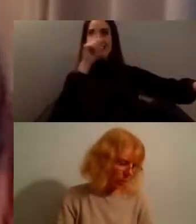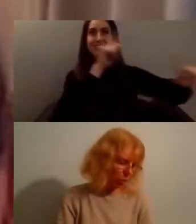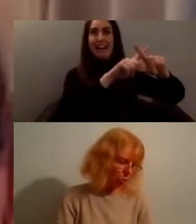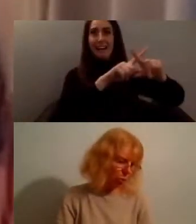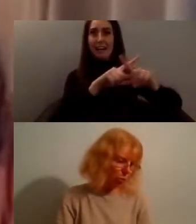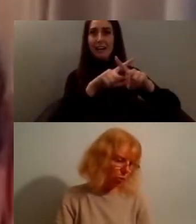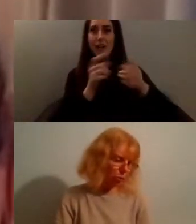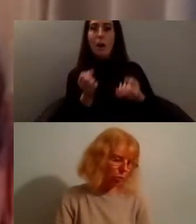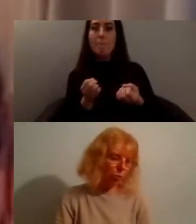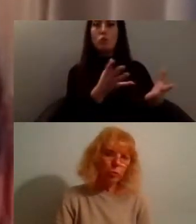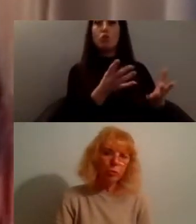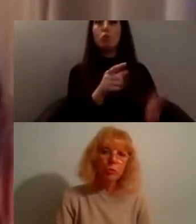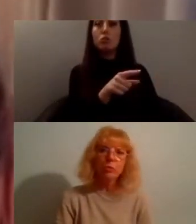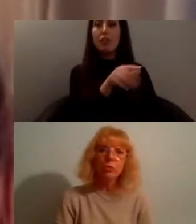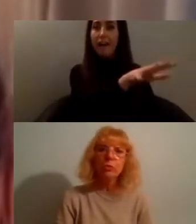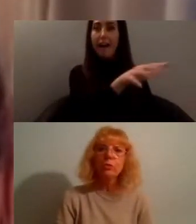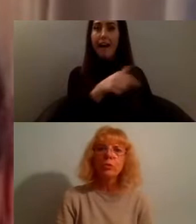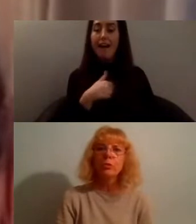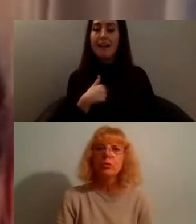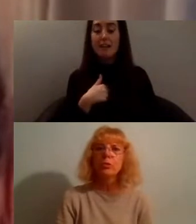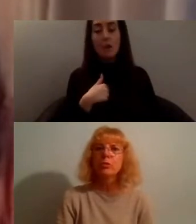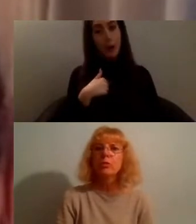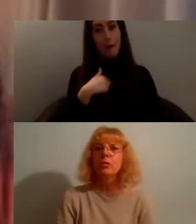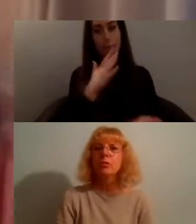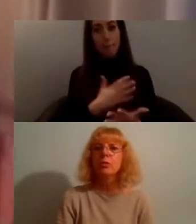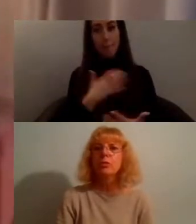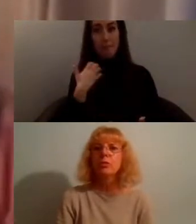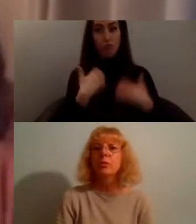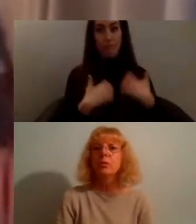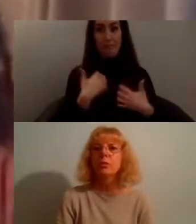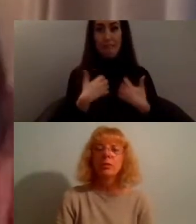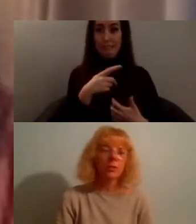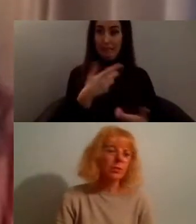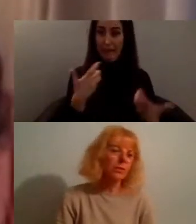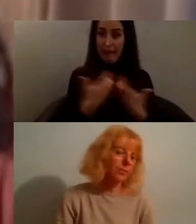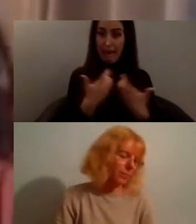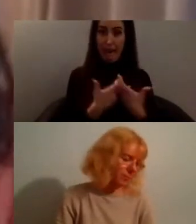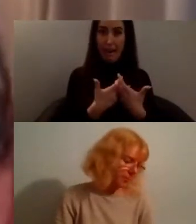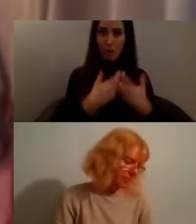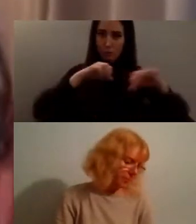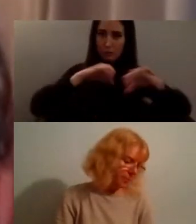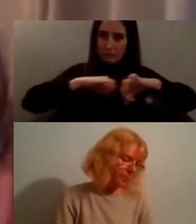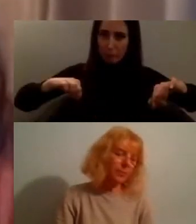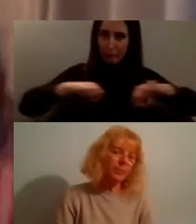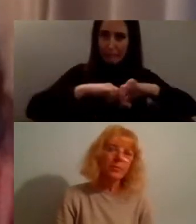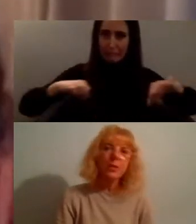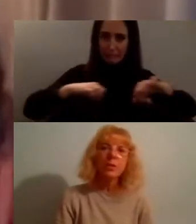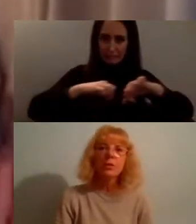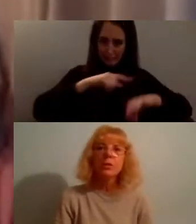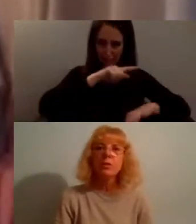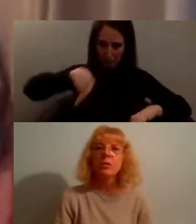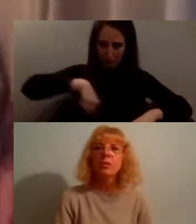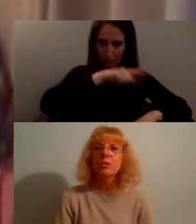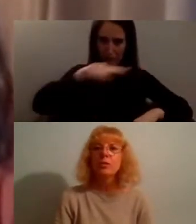in how these notions about how we actually take up space on our terms and shift paradigms of power